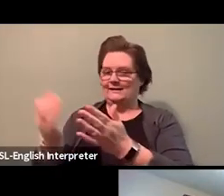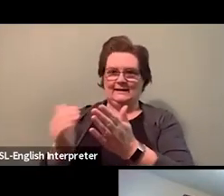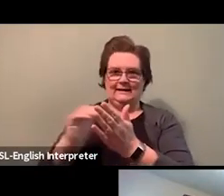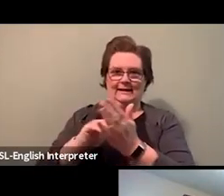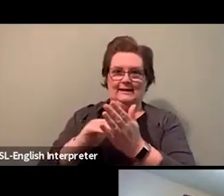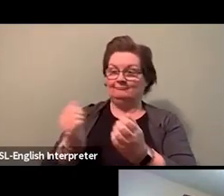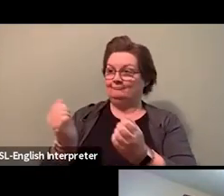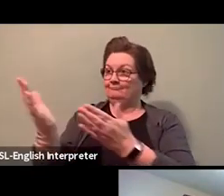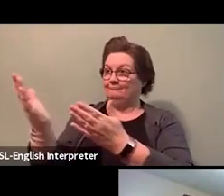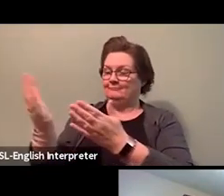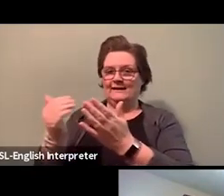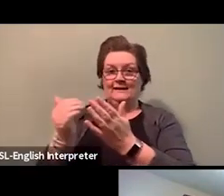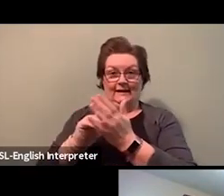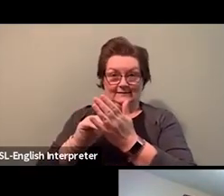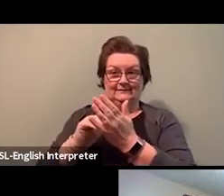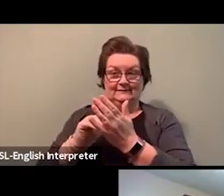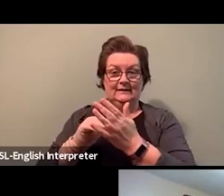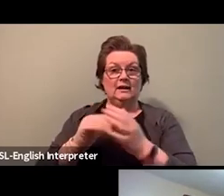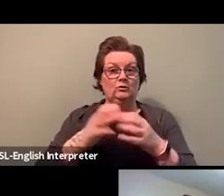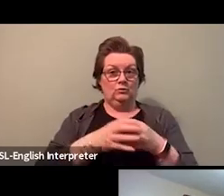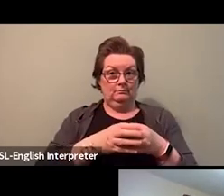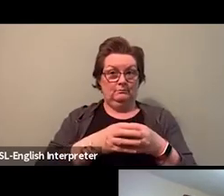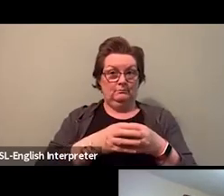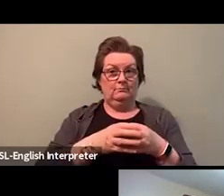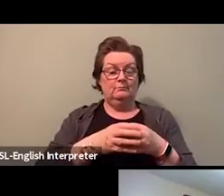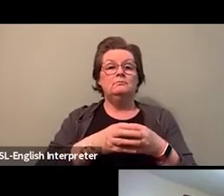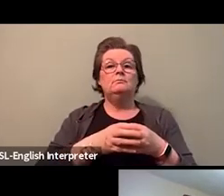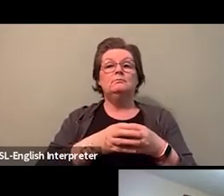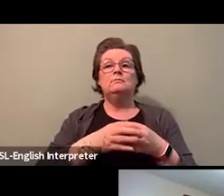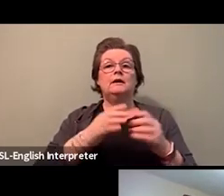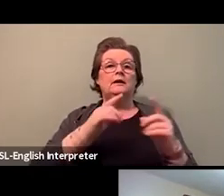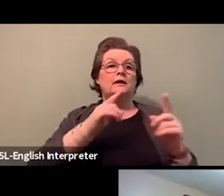You know, of course, I'm sure in those days they didn't have phones and WhatsApp.